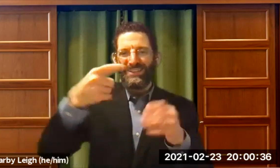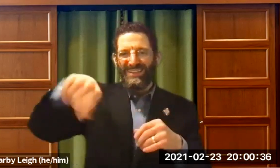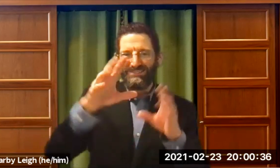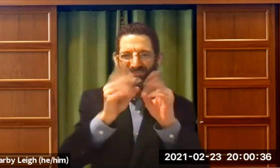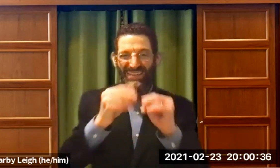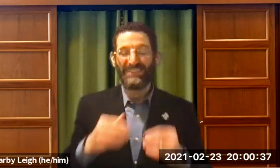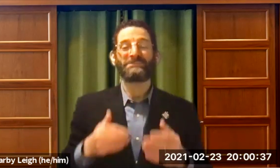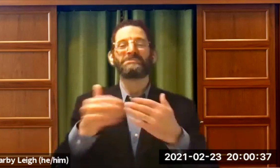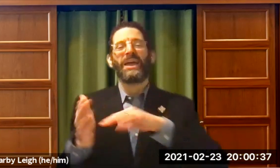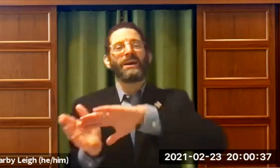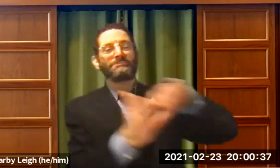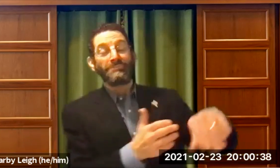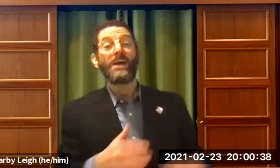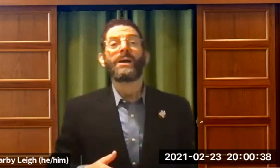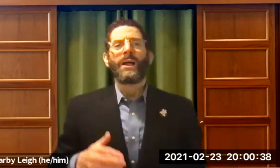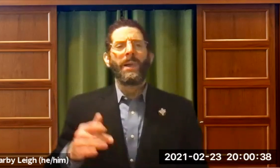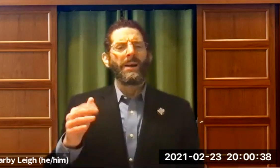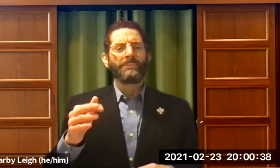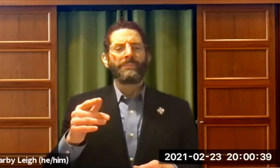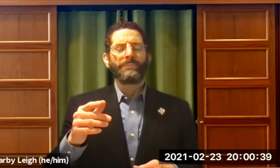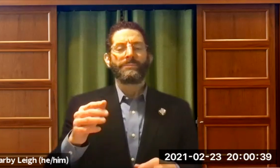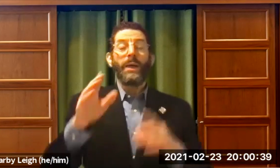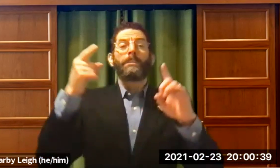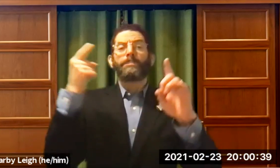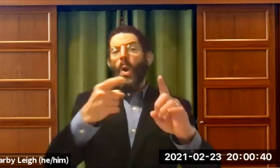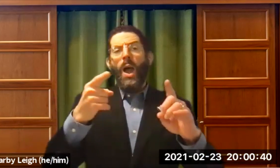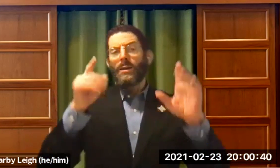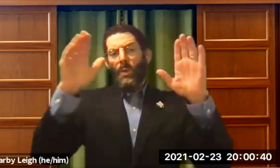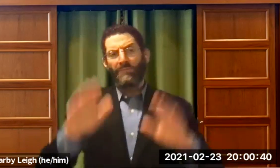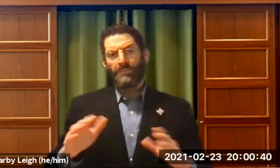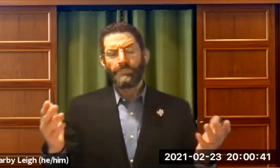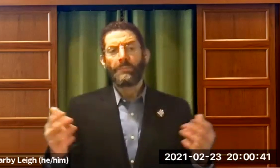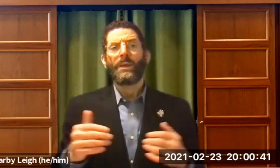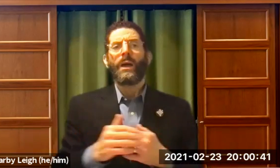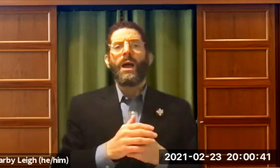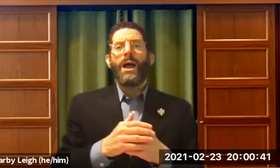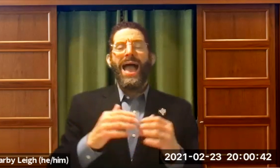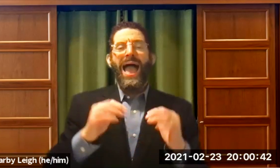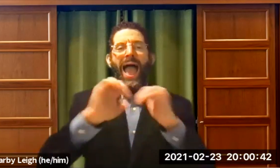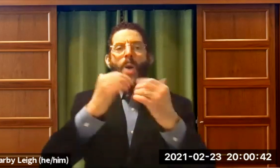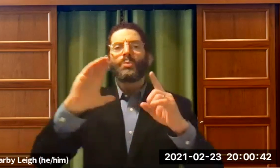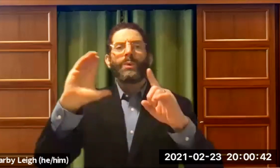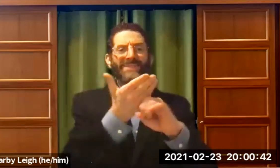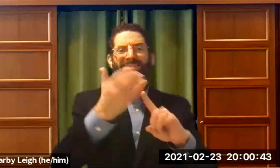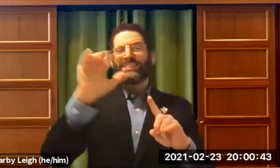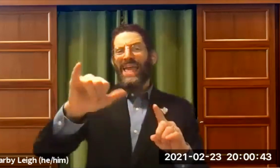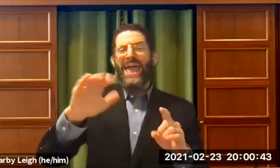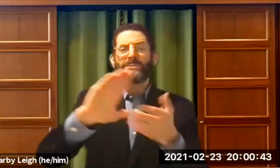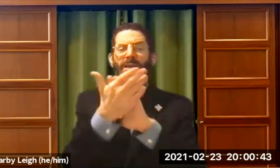And I hope you have a joke for me after the presentation. But that aside, the point is: It's a wonderful point.